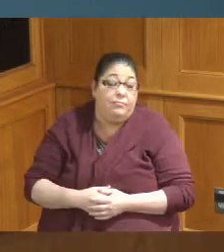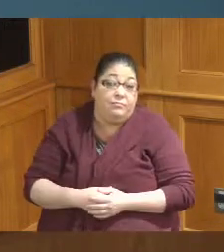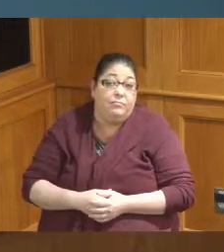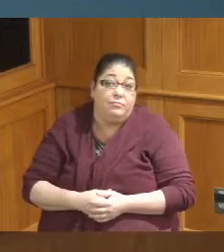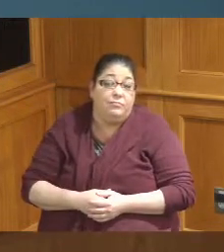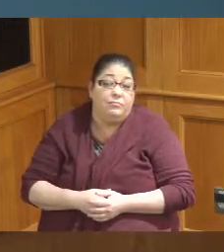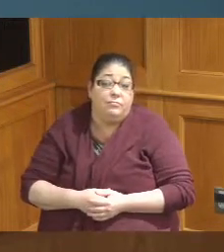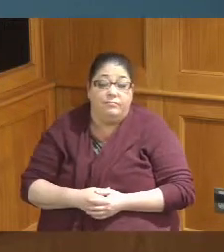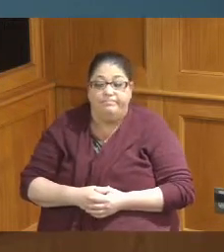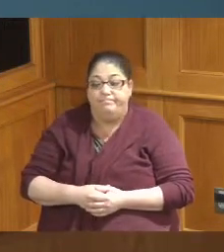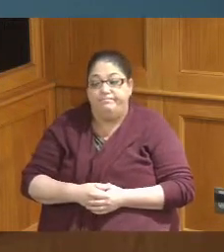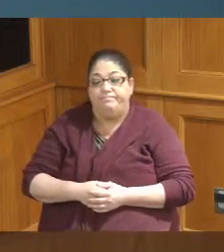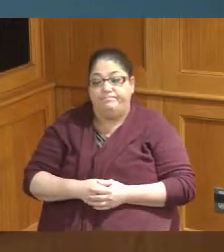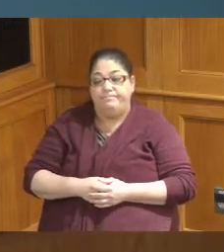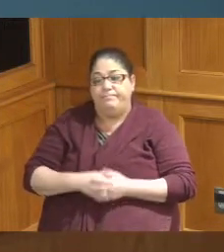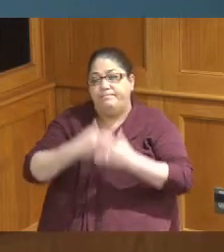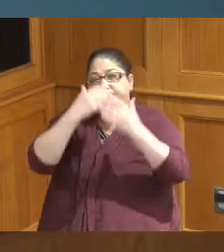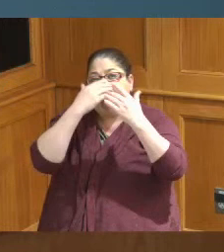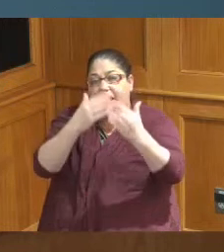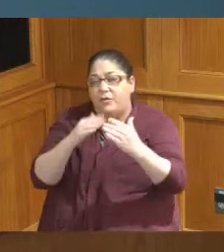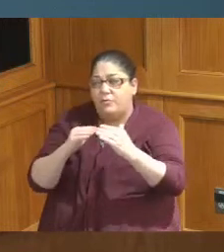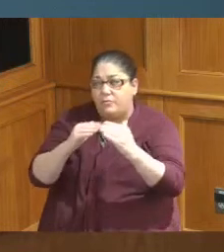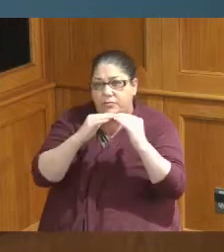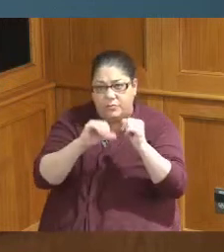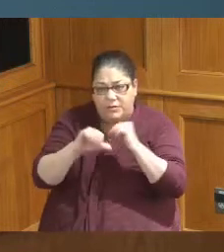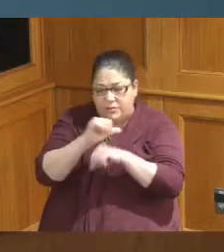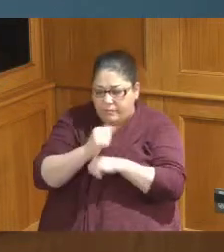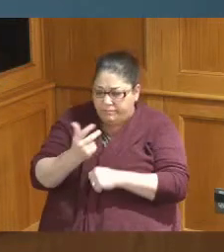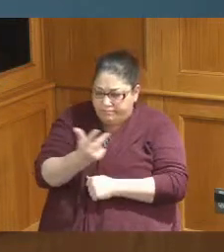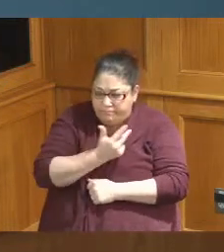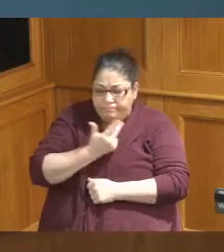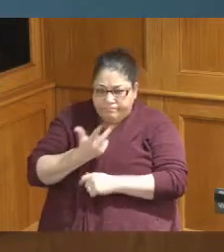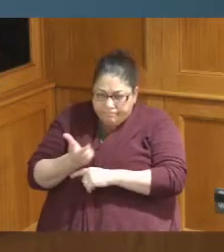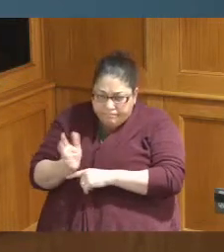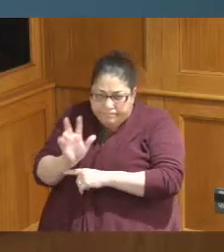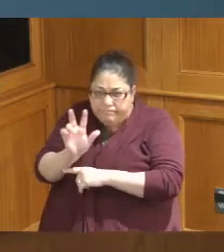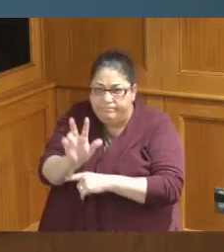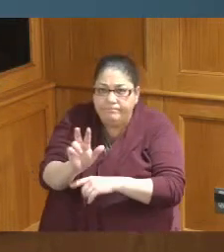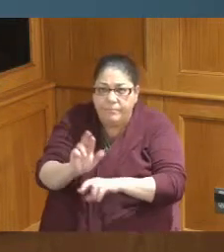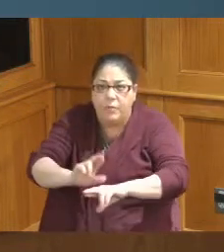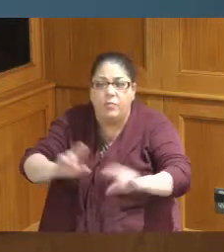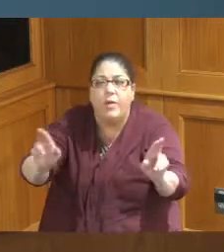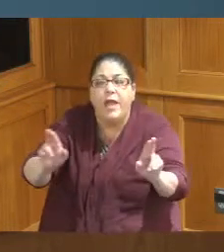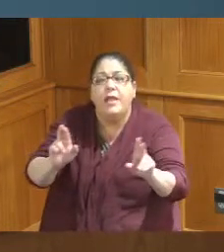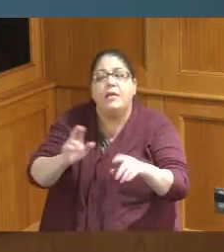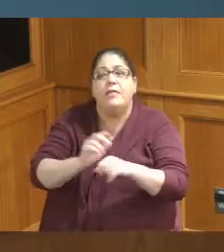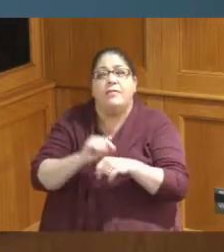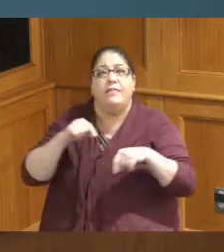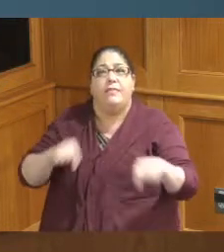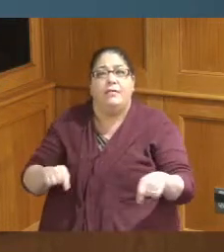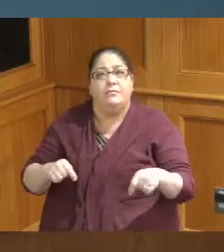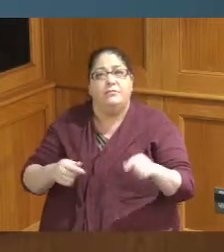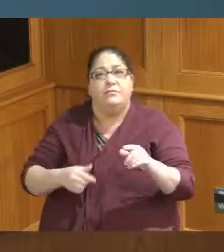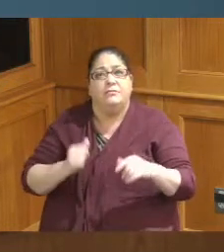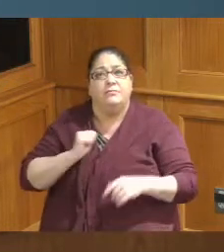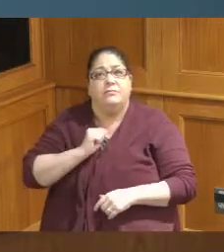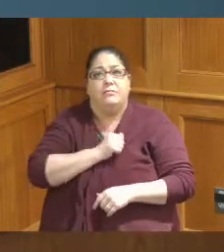this board the way we've just stepped up and this Administration made it come to life so I would